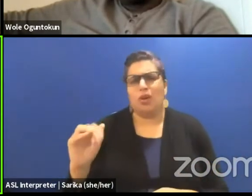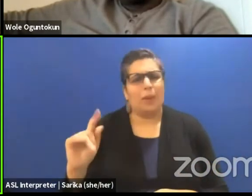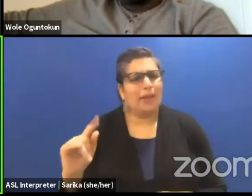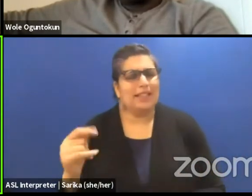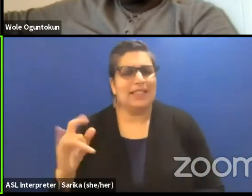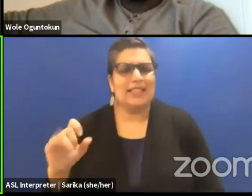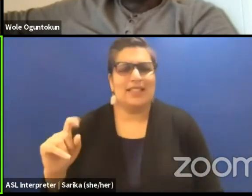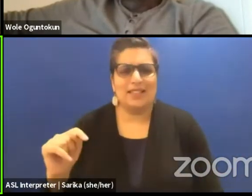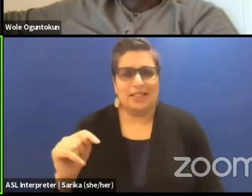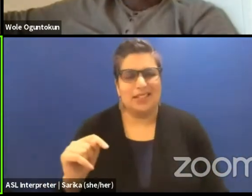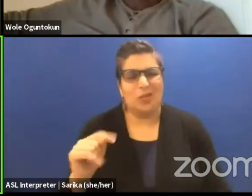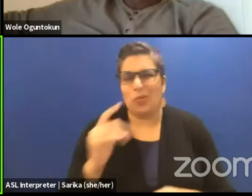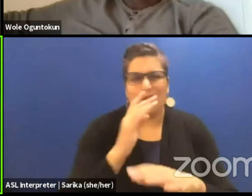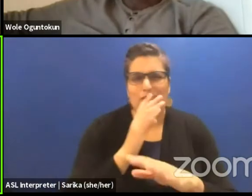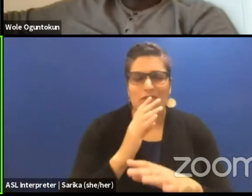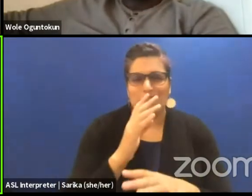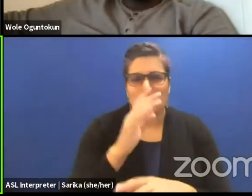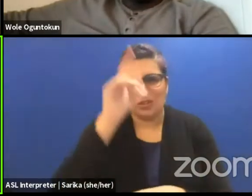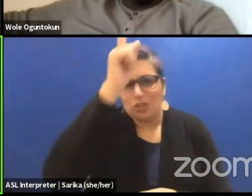And then from "Dramatic Judge," it became the dramaturg.